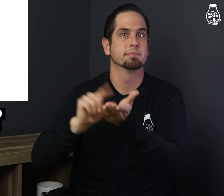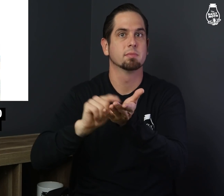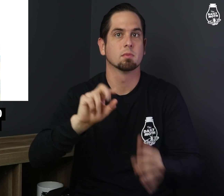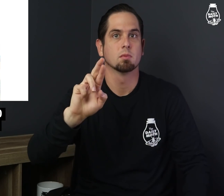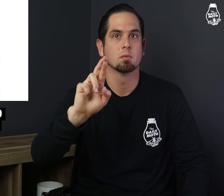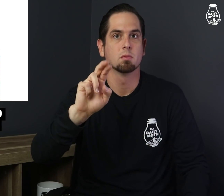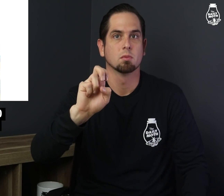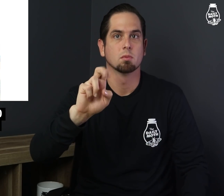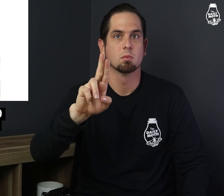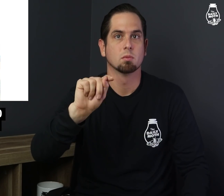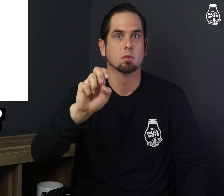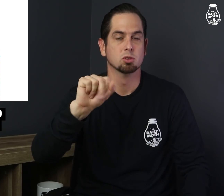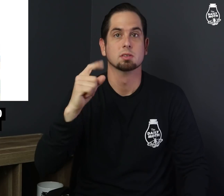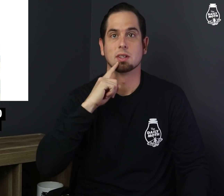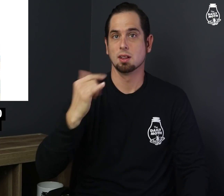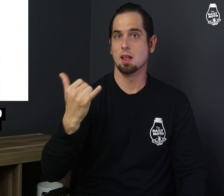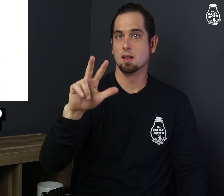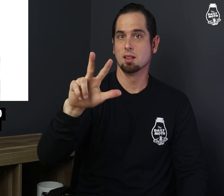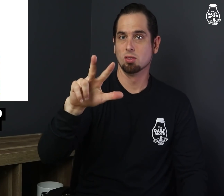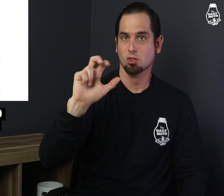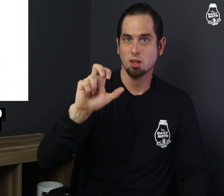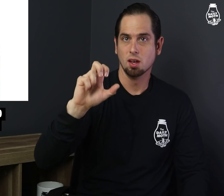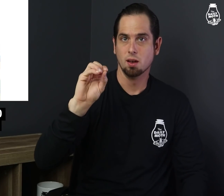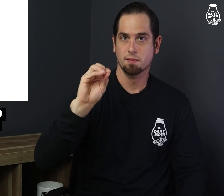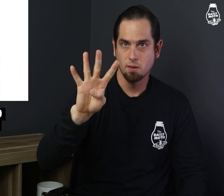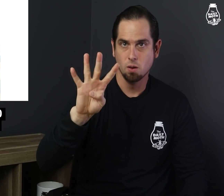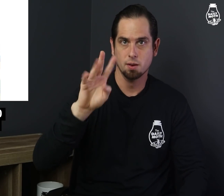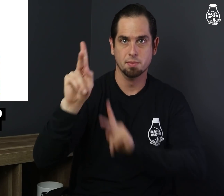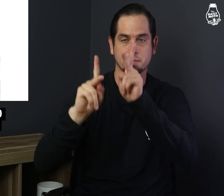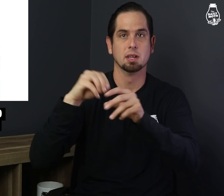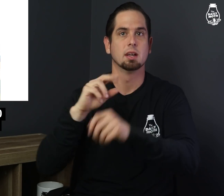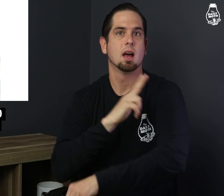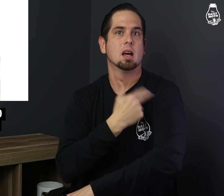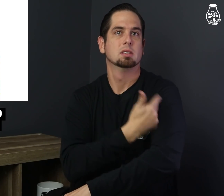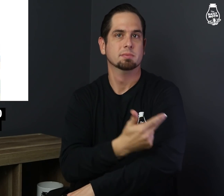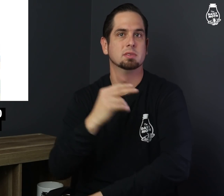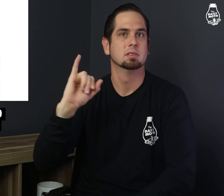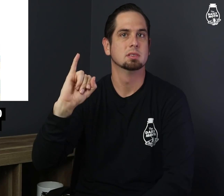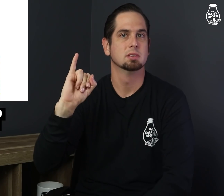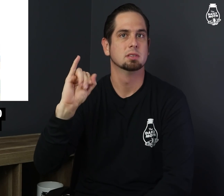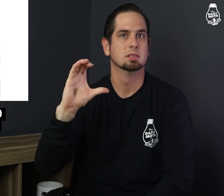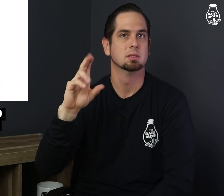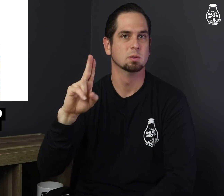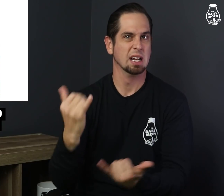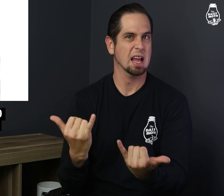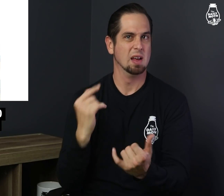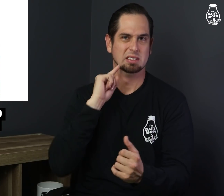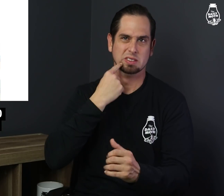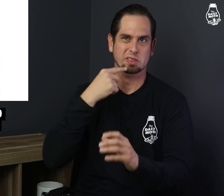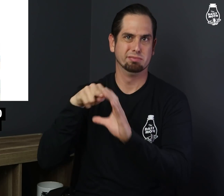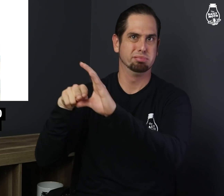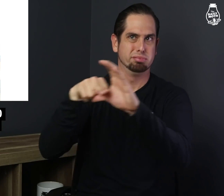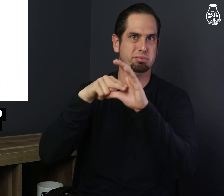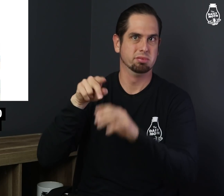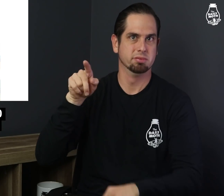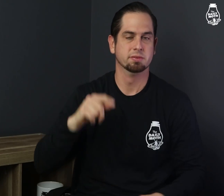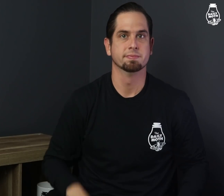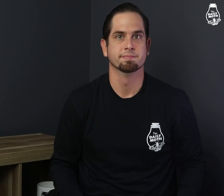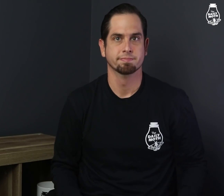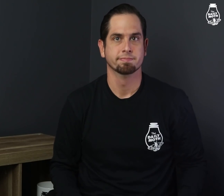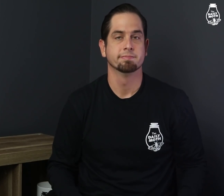Reuters said 304 people are in hospital ICUs right now.